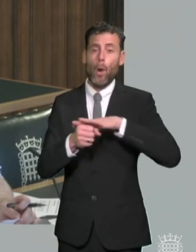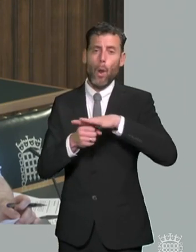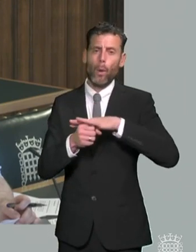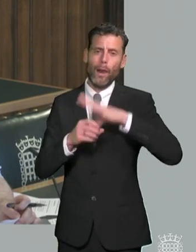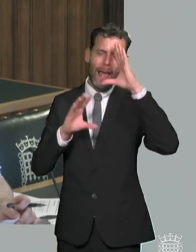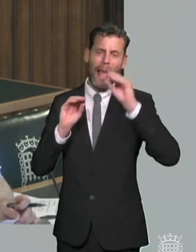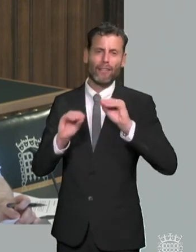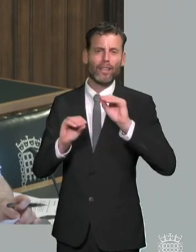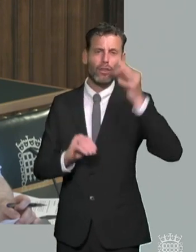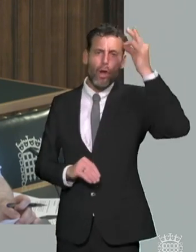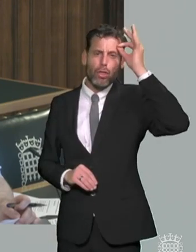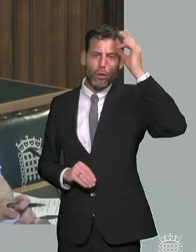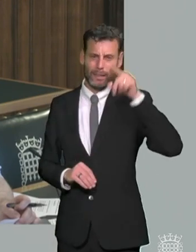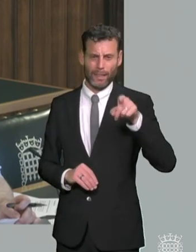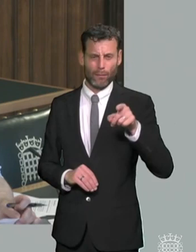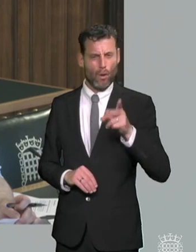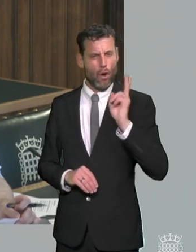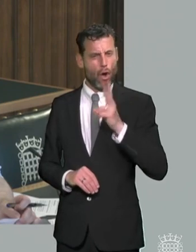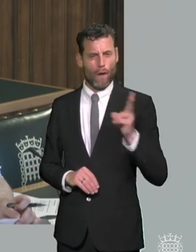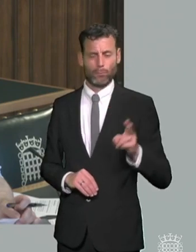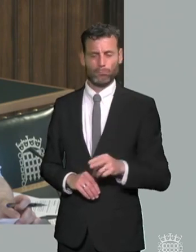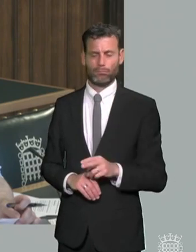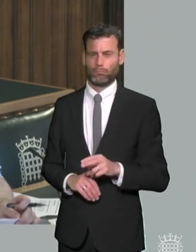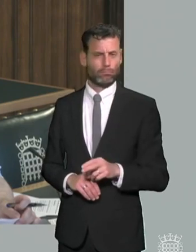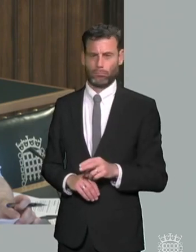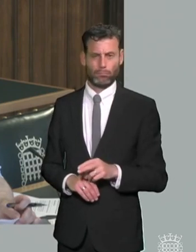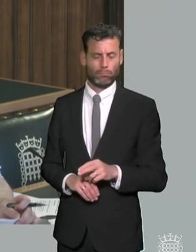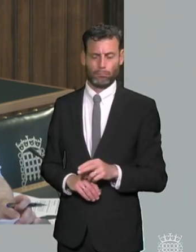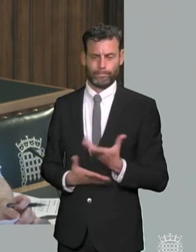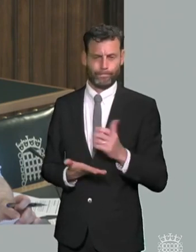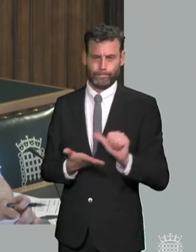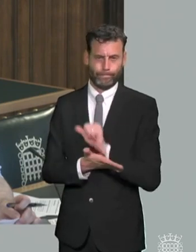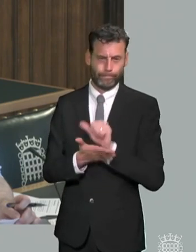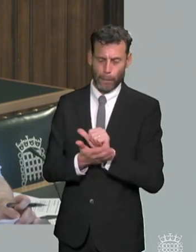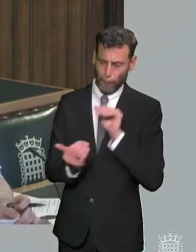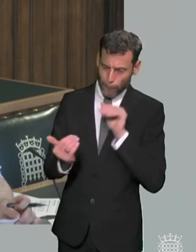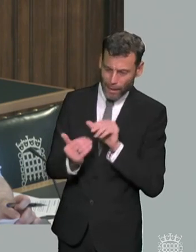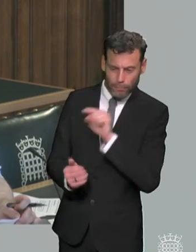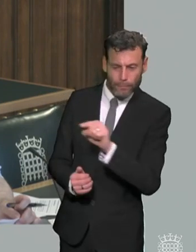you know repeatedly let down um young people would have sent would it potentially mean the government